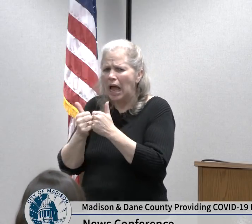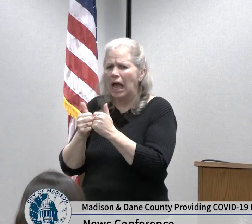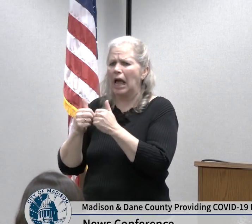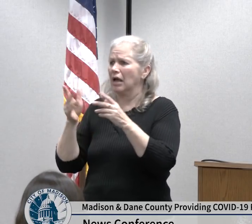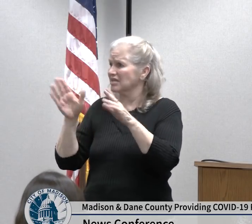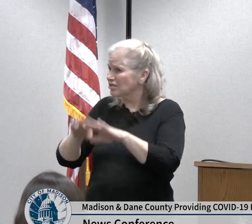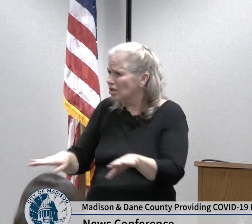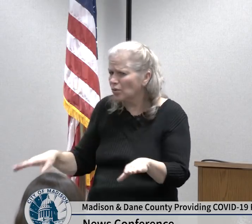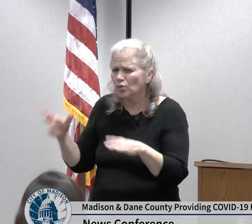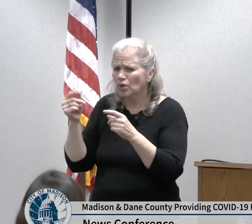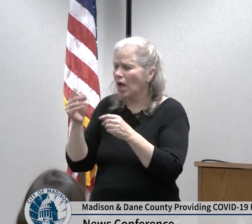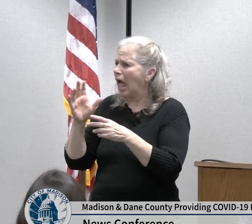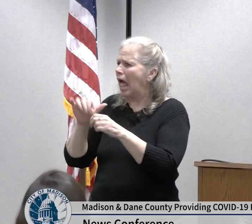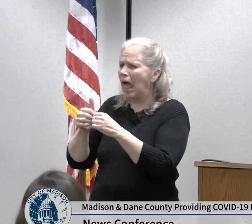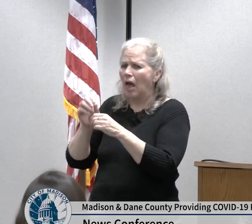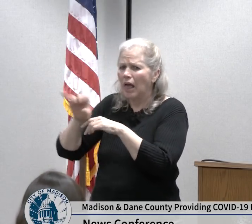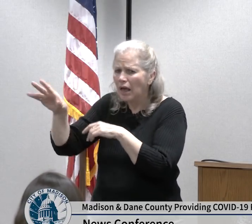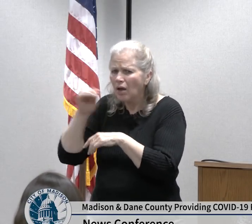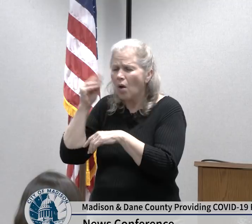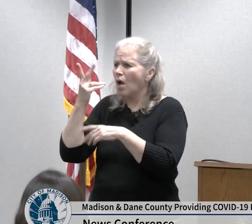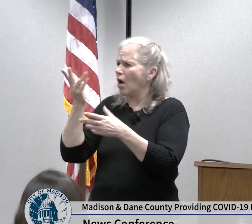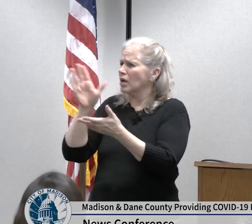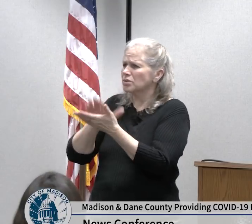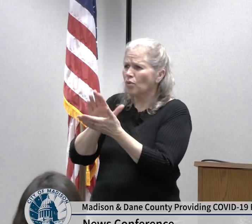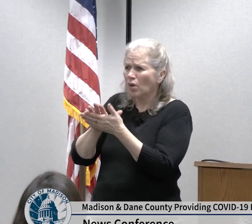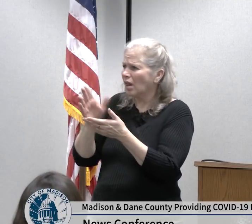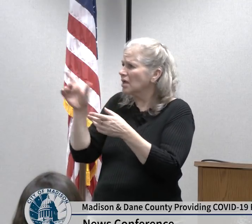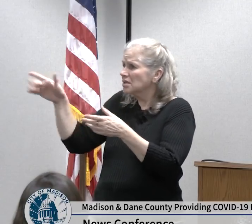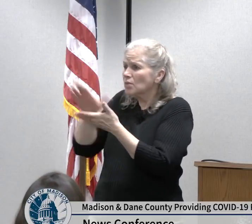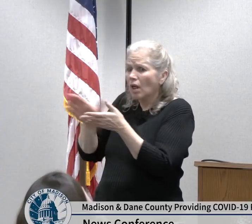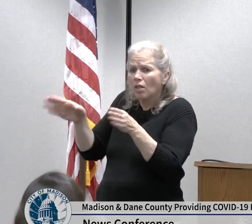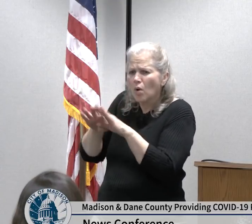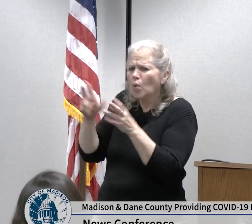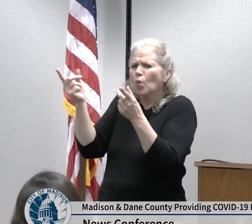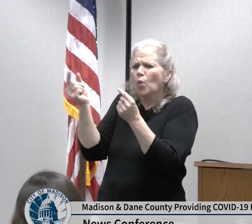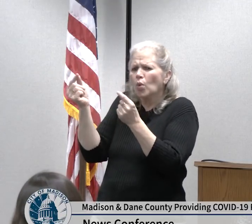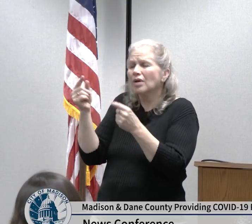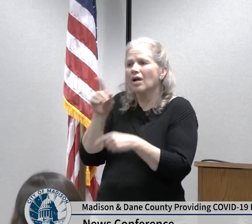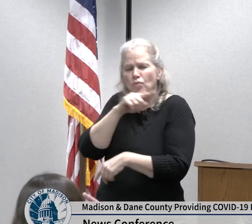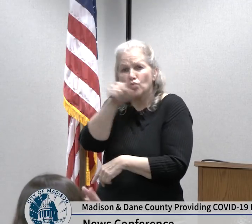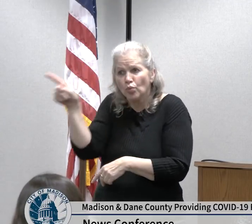programs are closed the city is preparing as many of our employees as